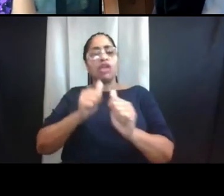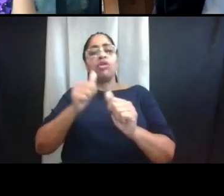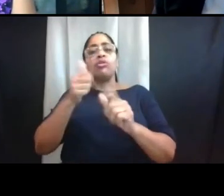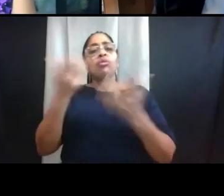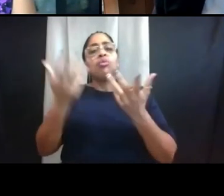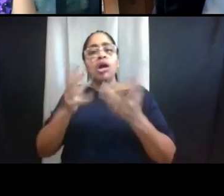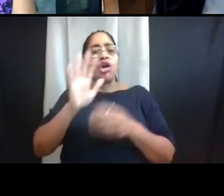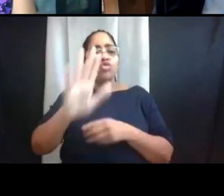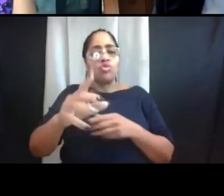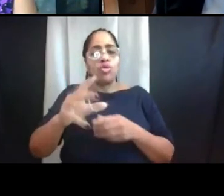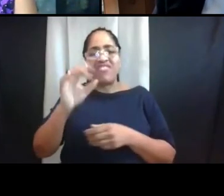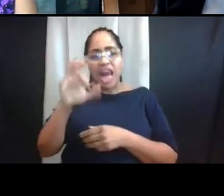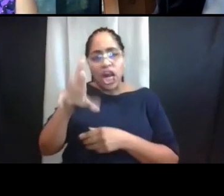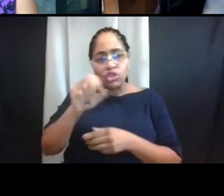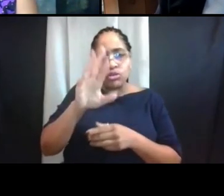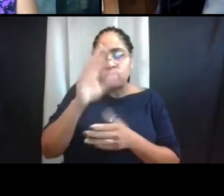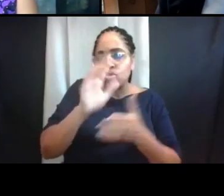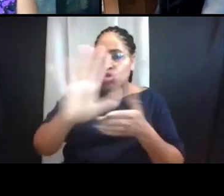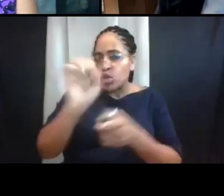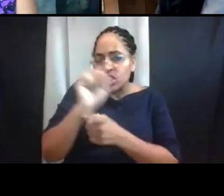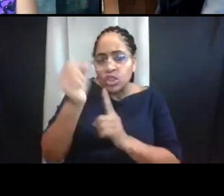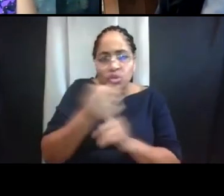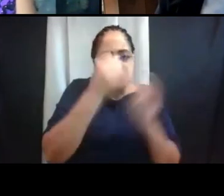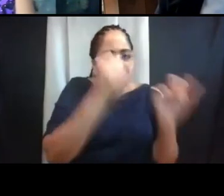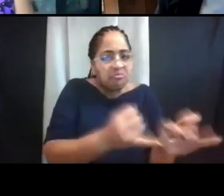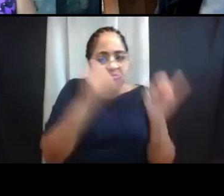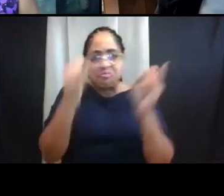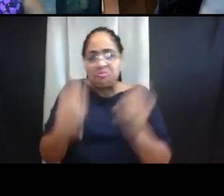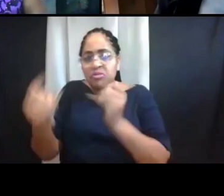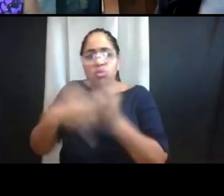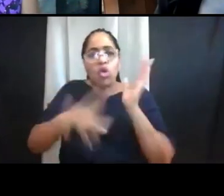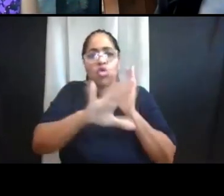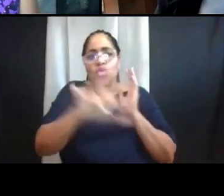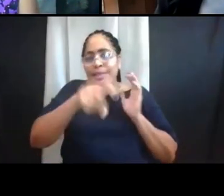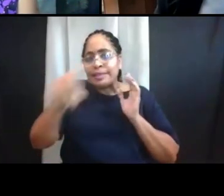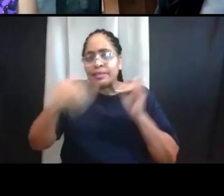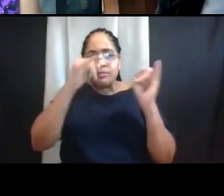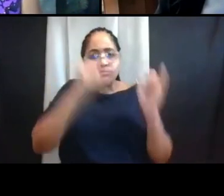We have limited capacity for single occupancy, which is what we will offer.